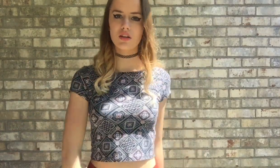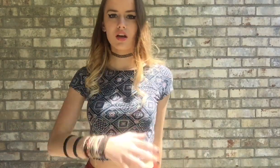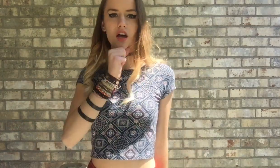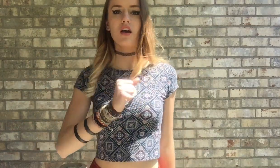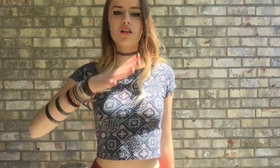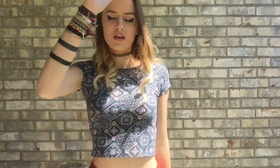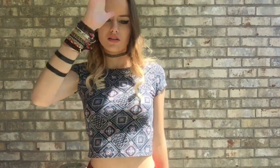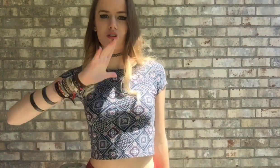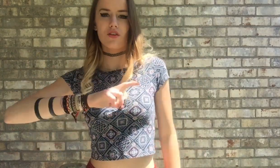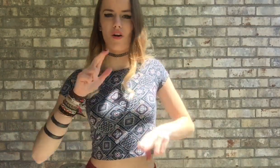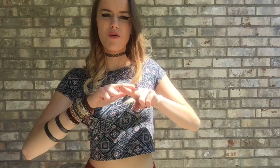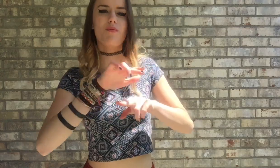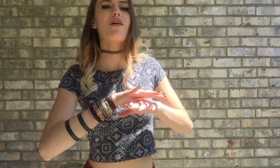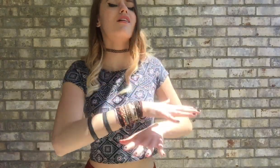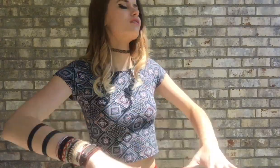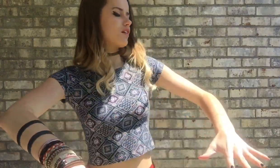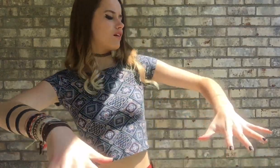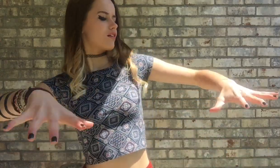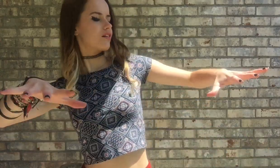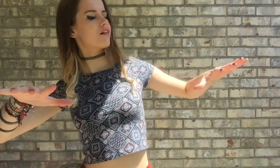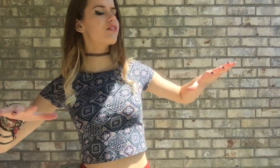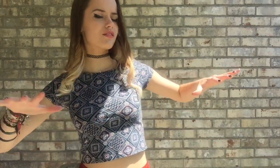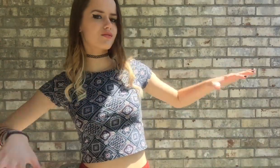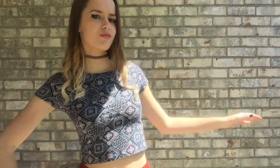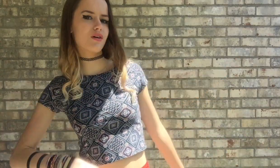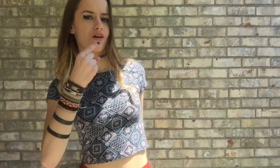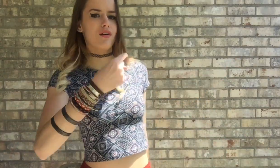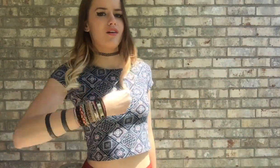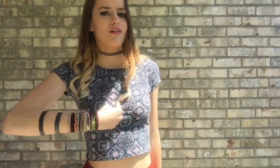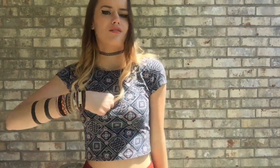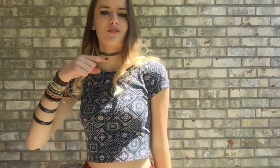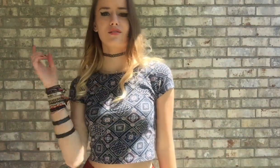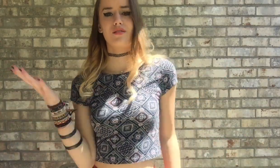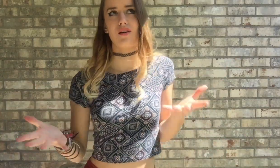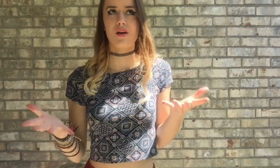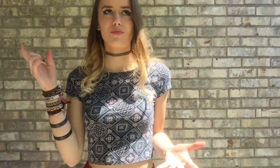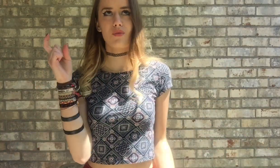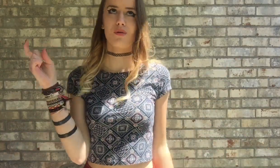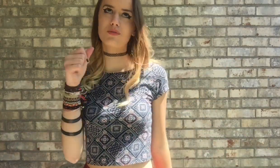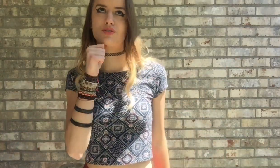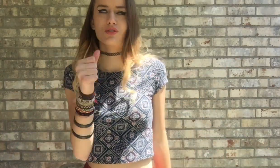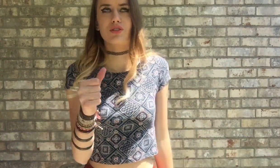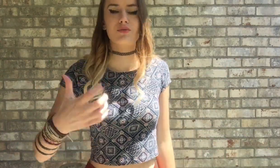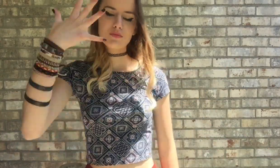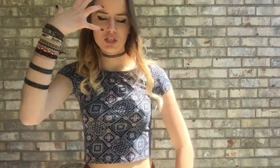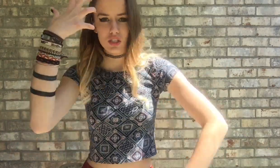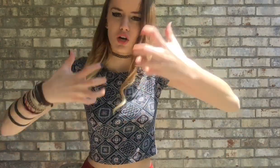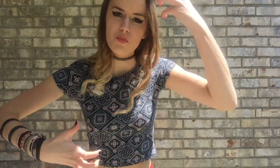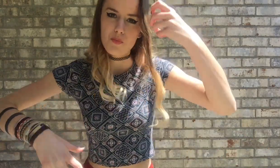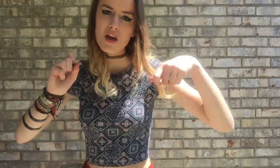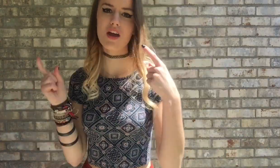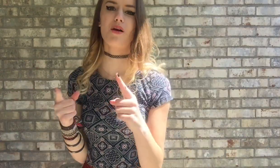And there's an old man sitting on the throne that's saying that I probably shouldn't be so mean